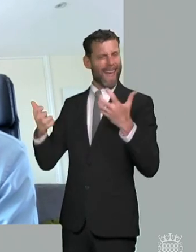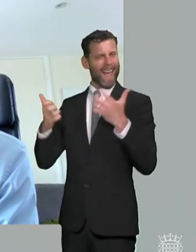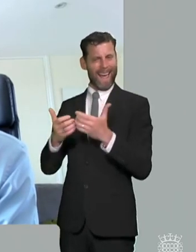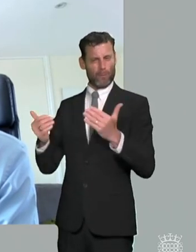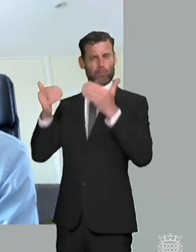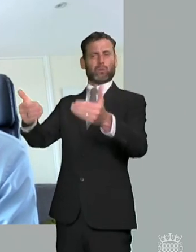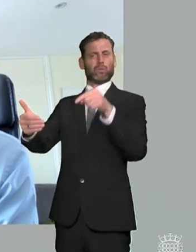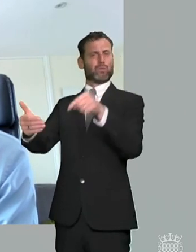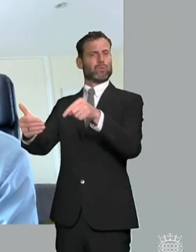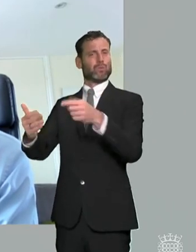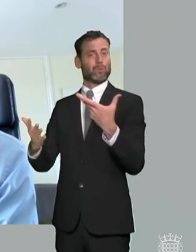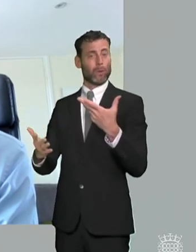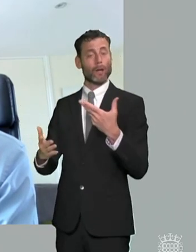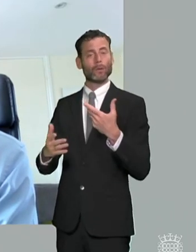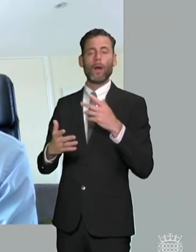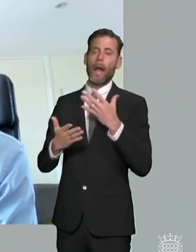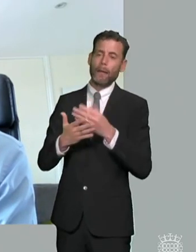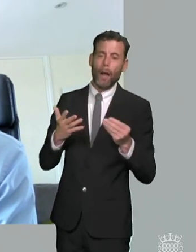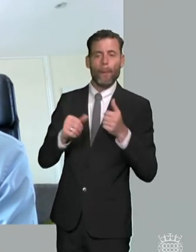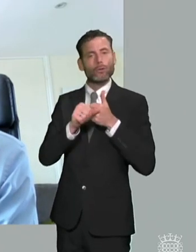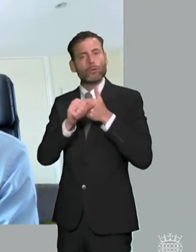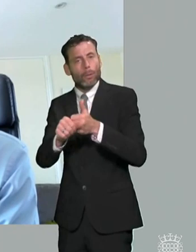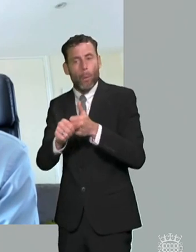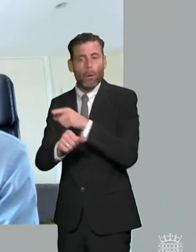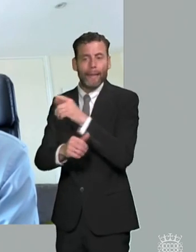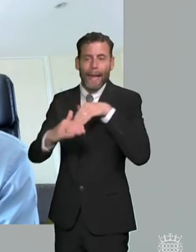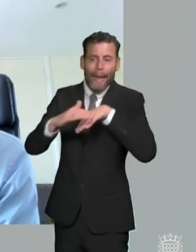specifically around supported internships and routine to work one of the things that we've